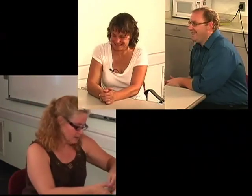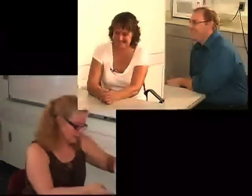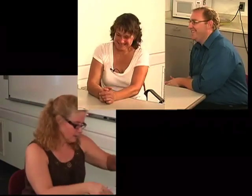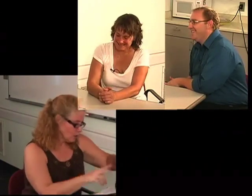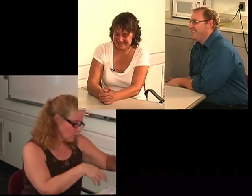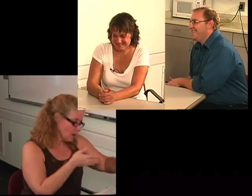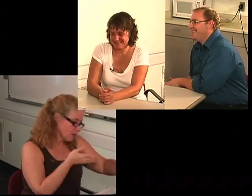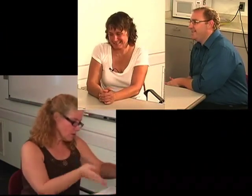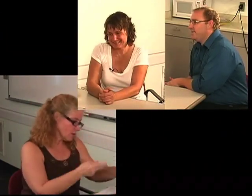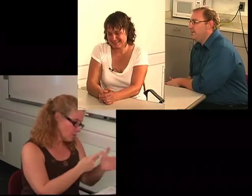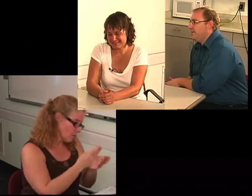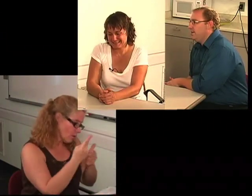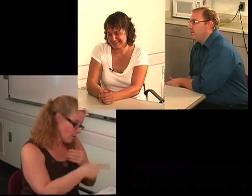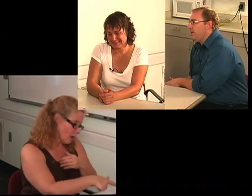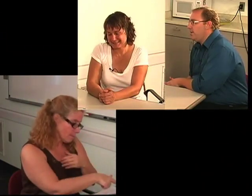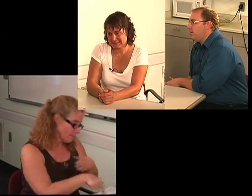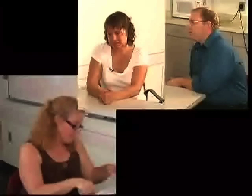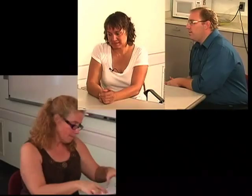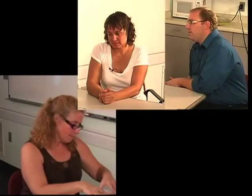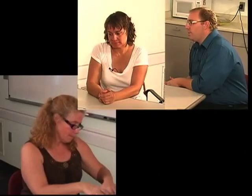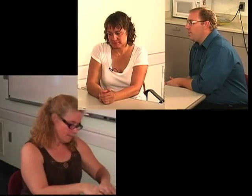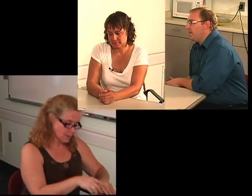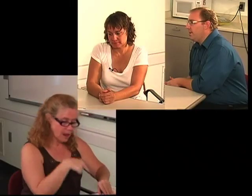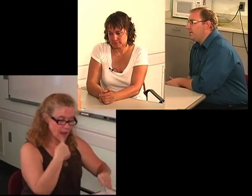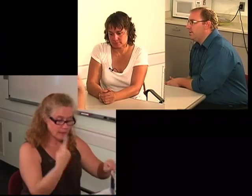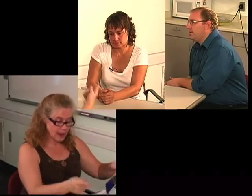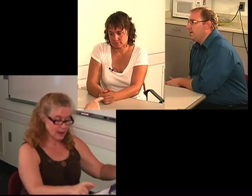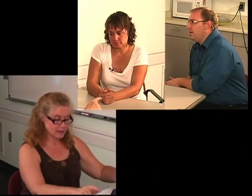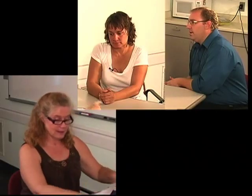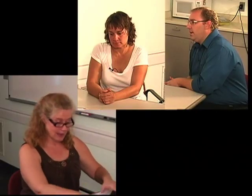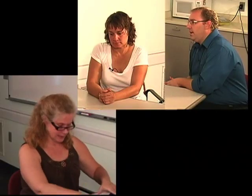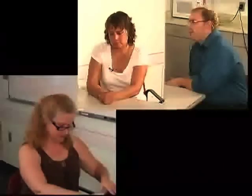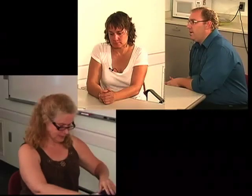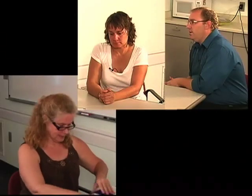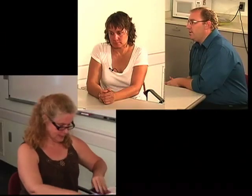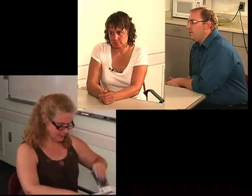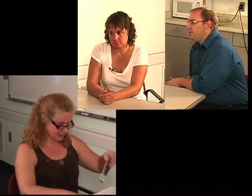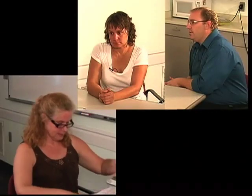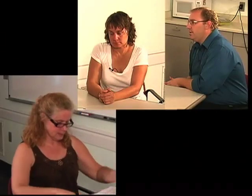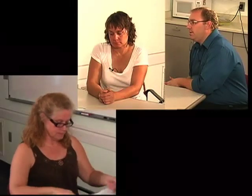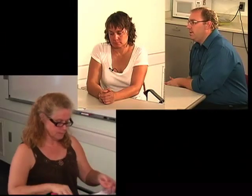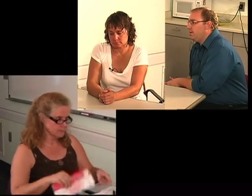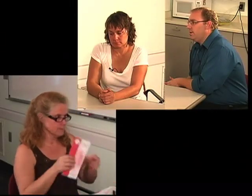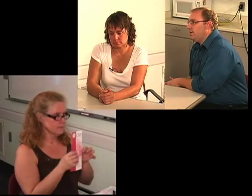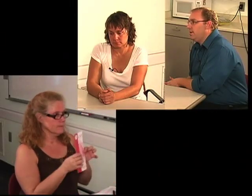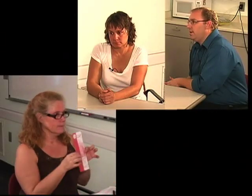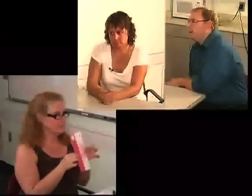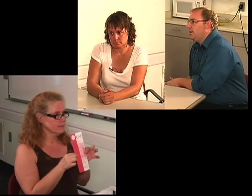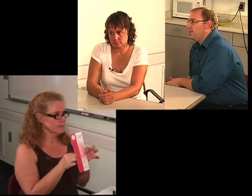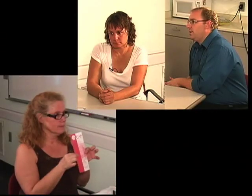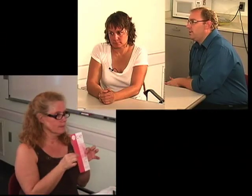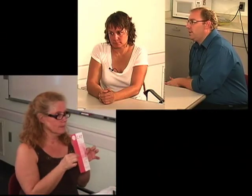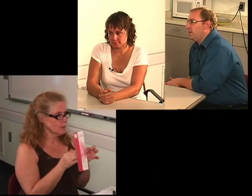Yeah, you can look through the program here and also, let me explain this.